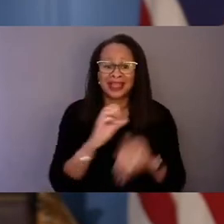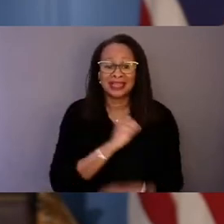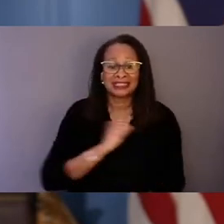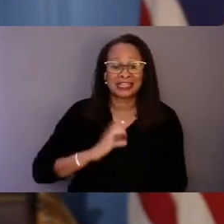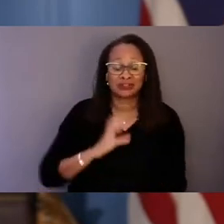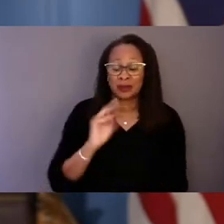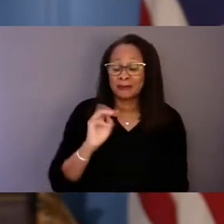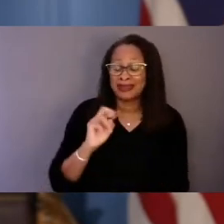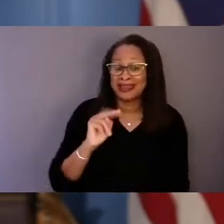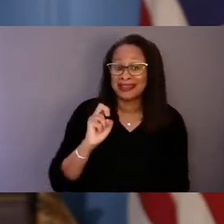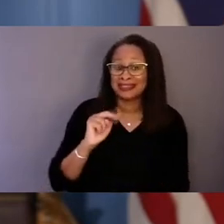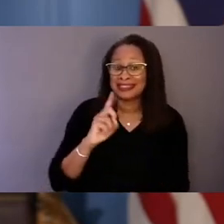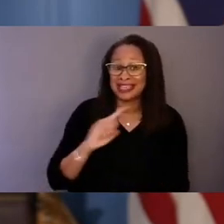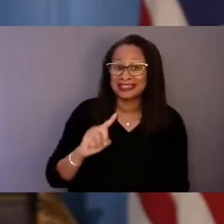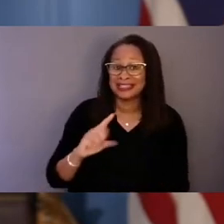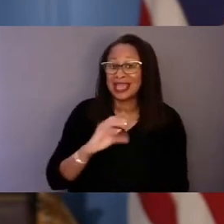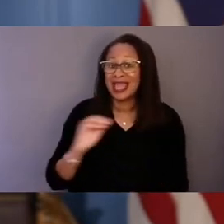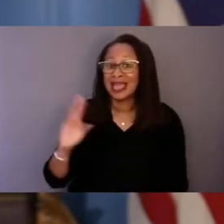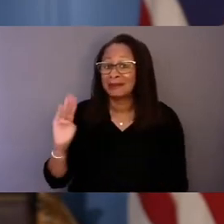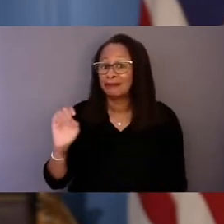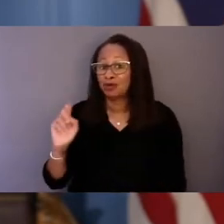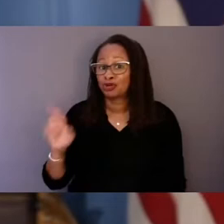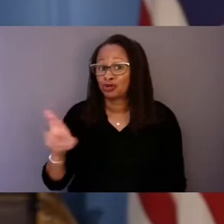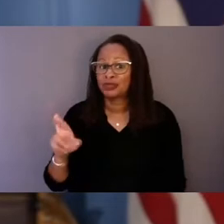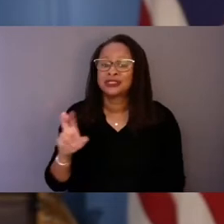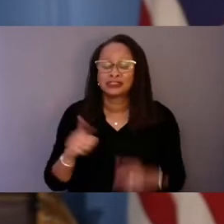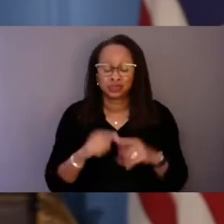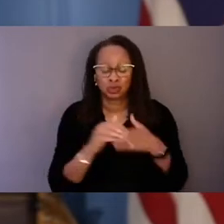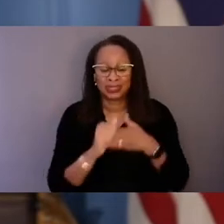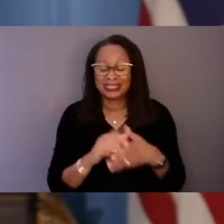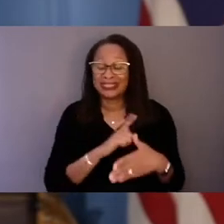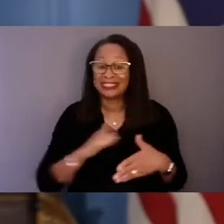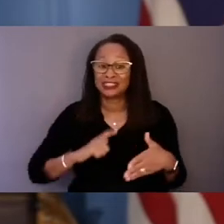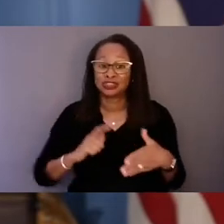in leading legislation to bridge the gap in mental health disparities